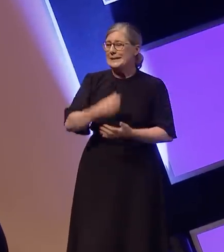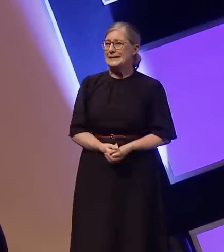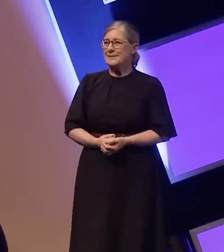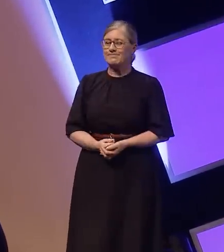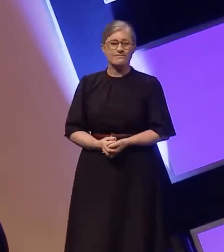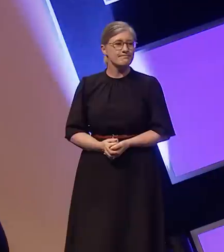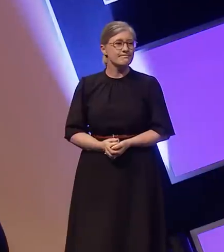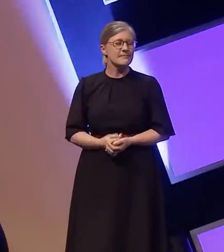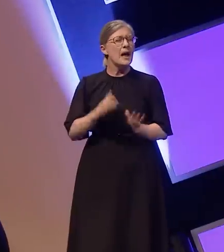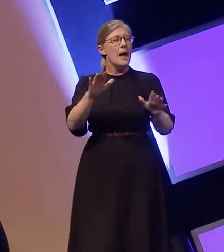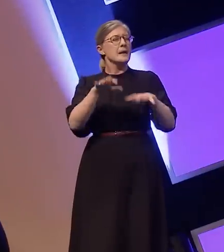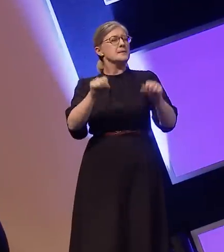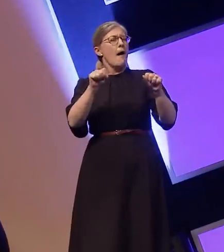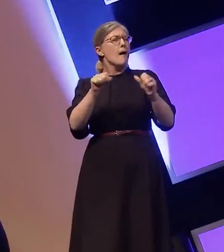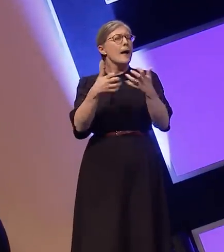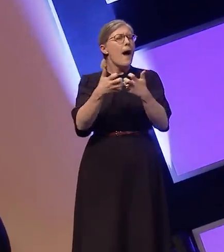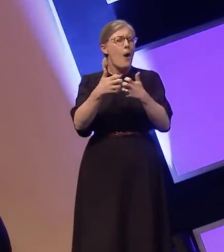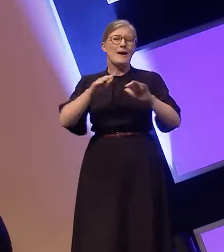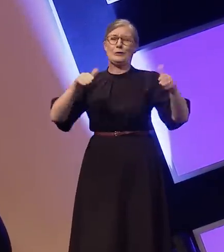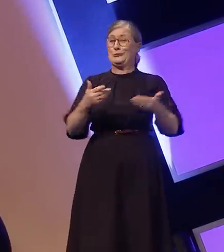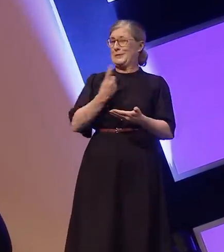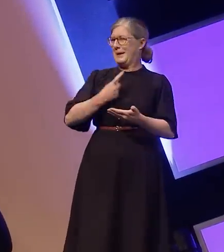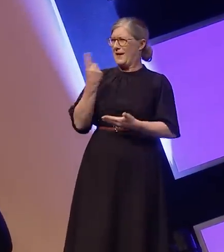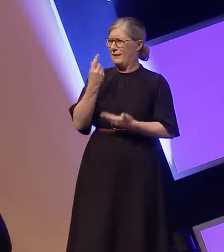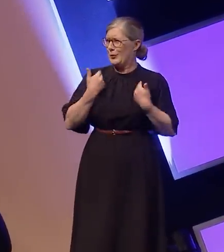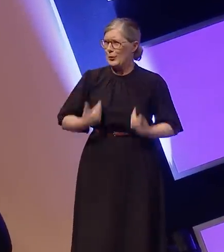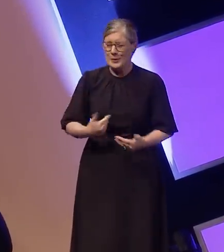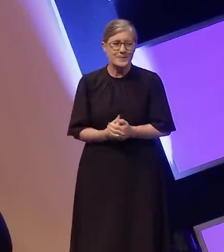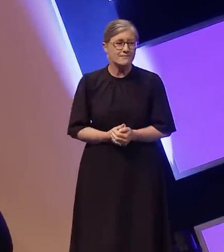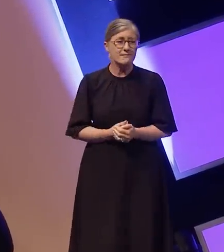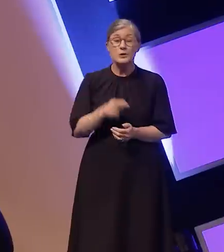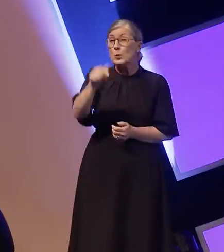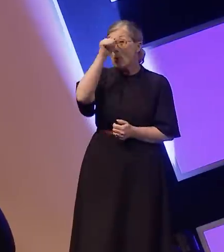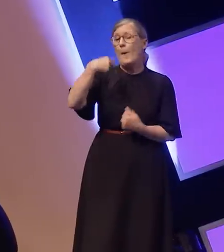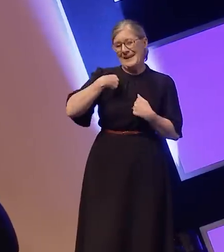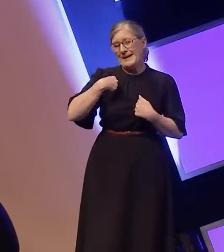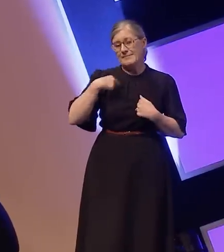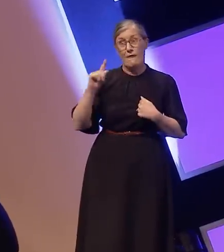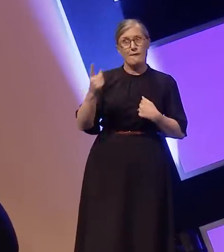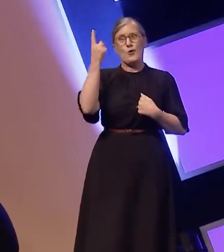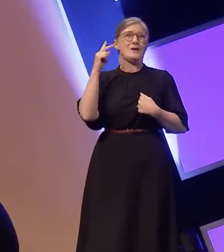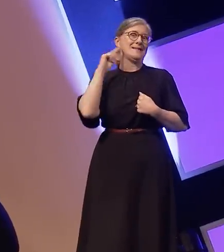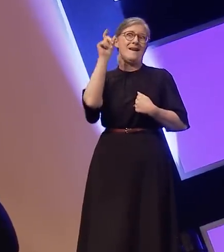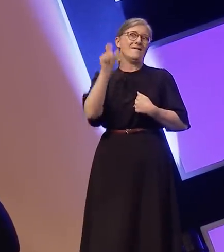I'd better start by introducing myself. You probably know me as the first deaf regular on a soap